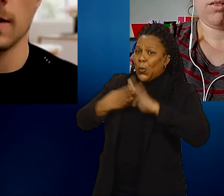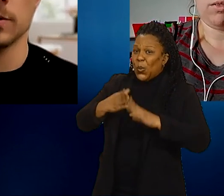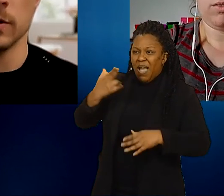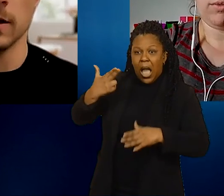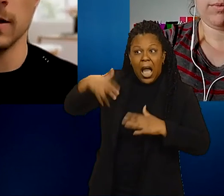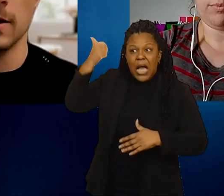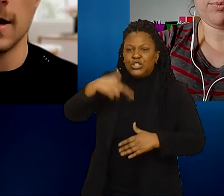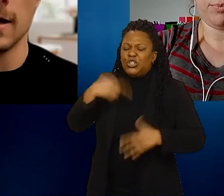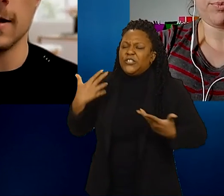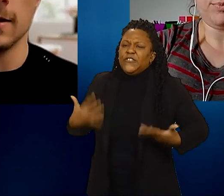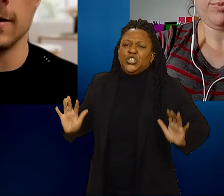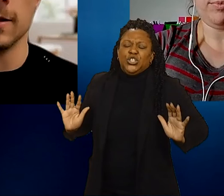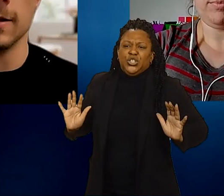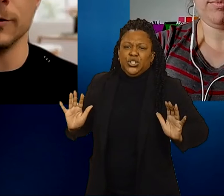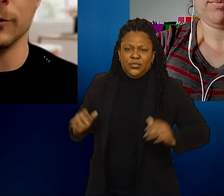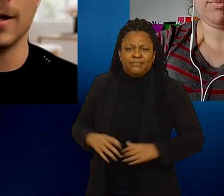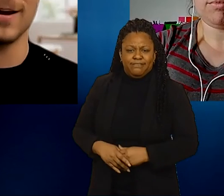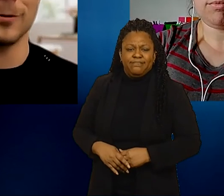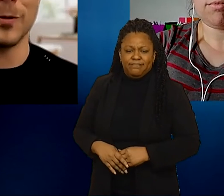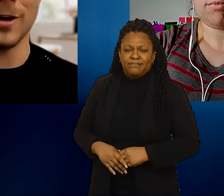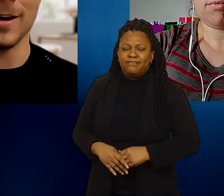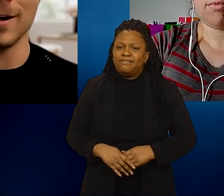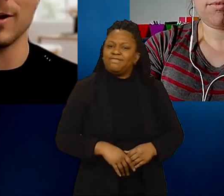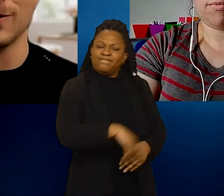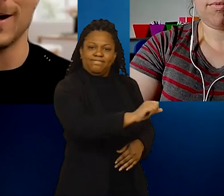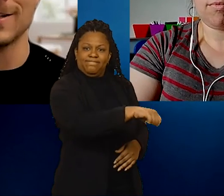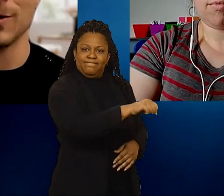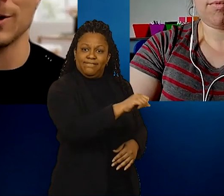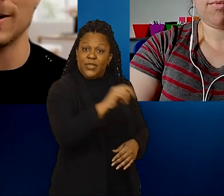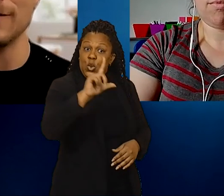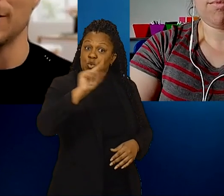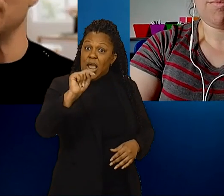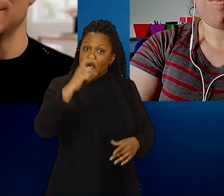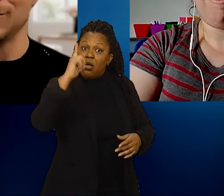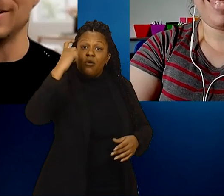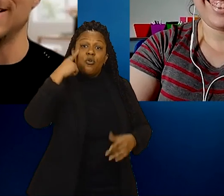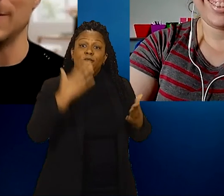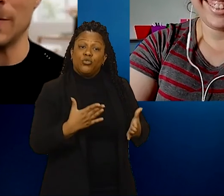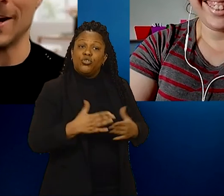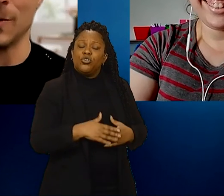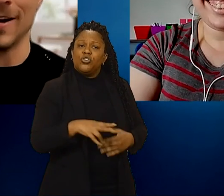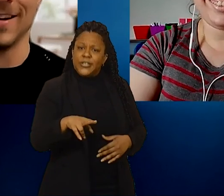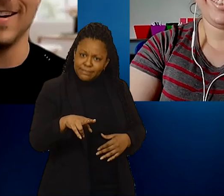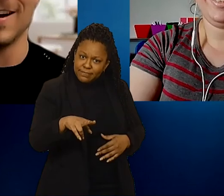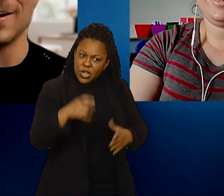Absolutely. And the Lieutenant Governor pointed out that you asked the question in a very Minnesotan diplomatic way